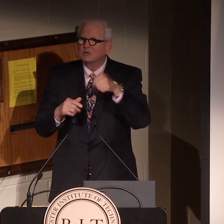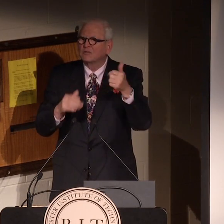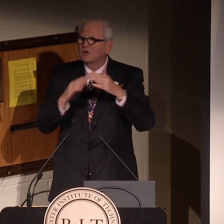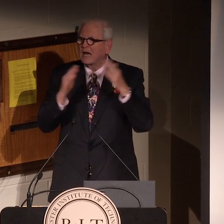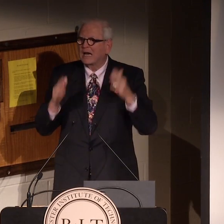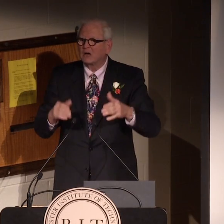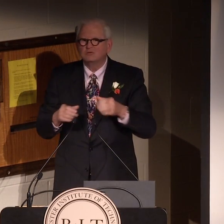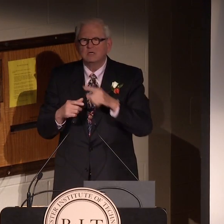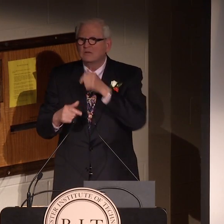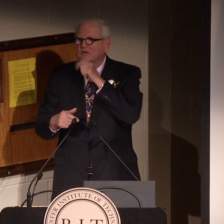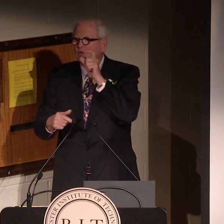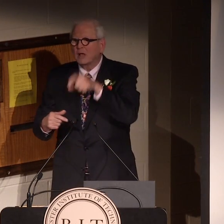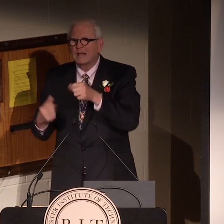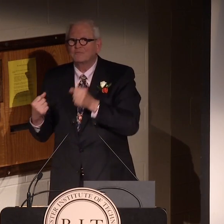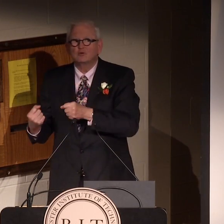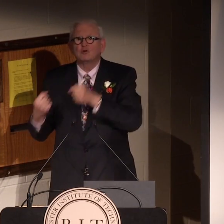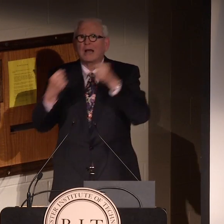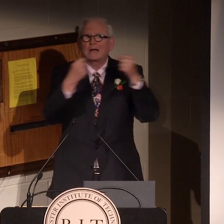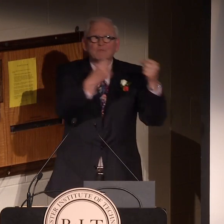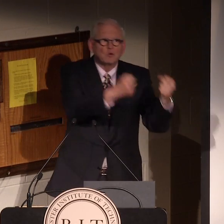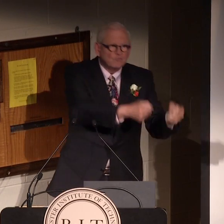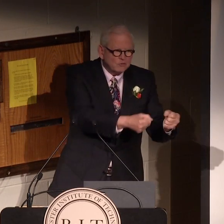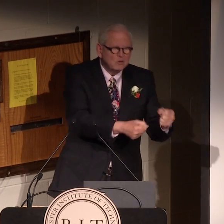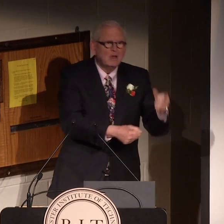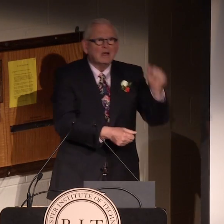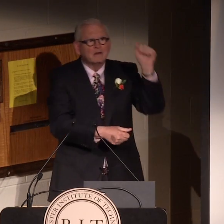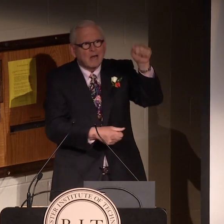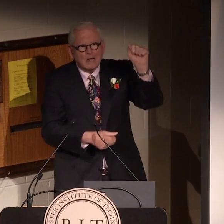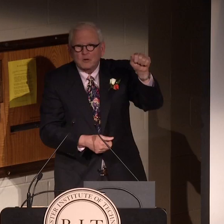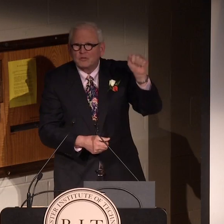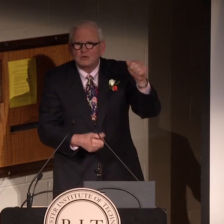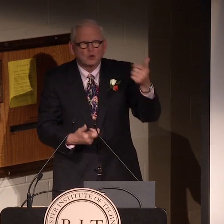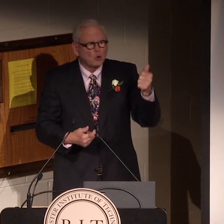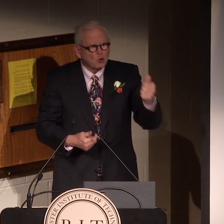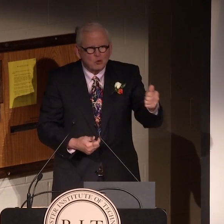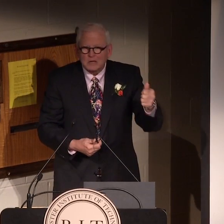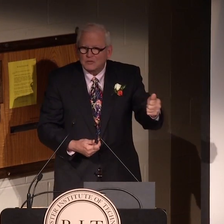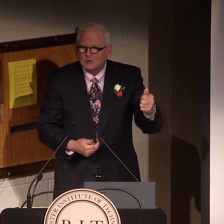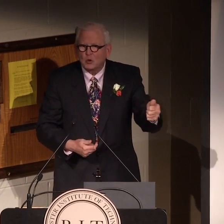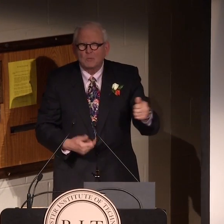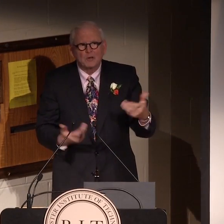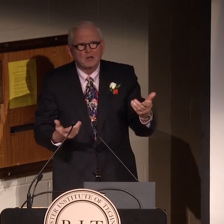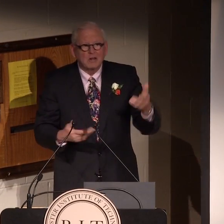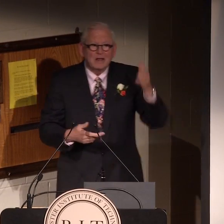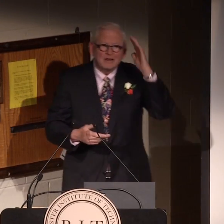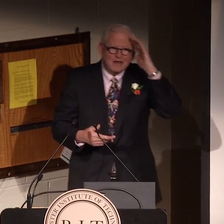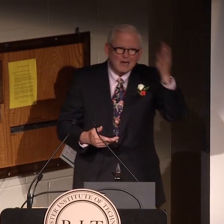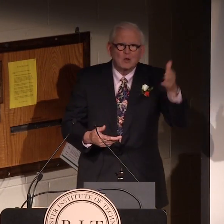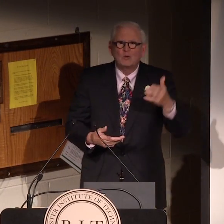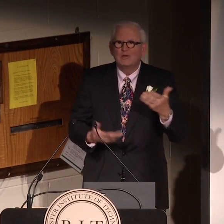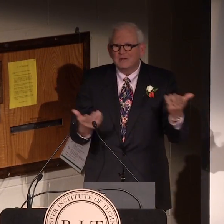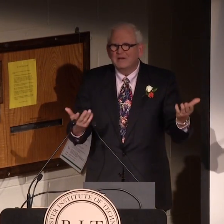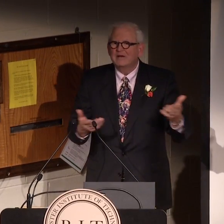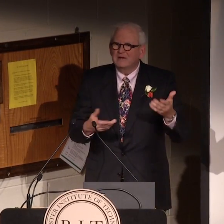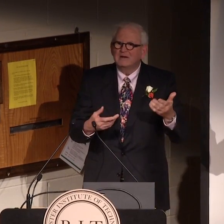from one house to another house where they didn't have to drive over to their friend's house to knock on the door, ring the